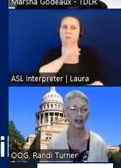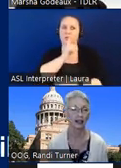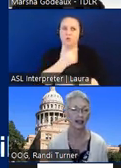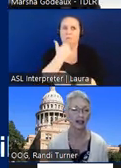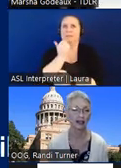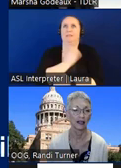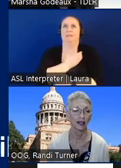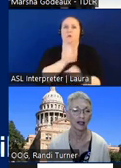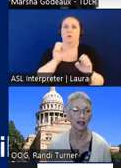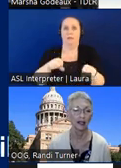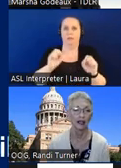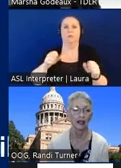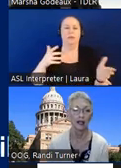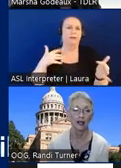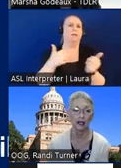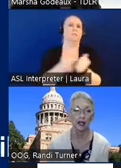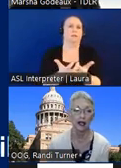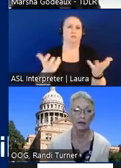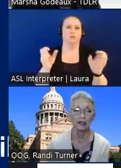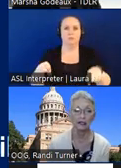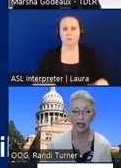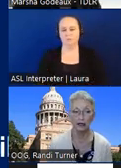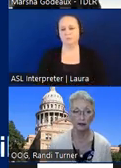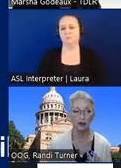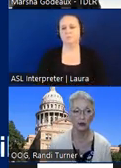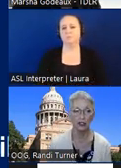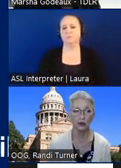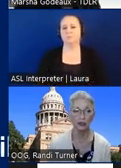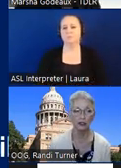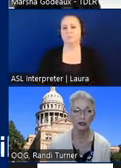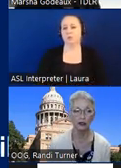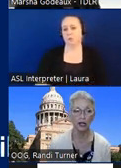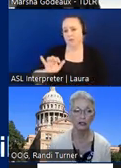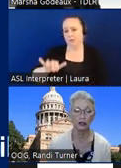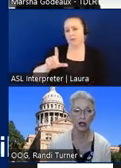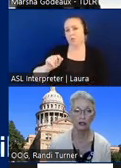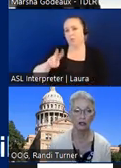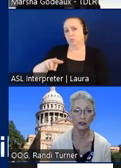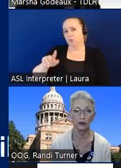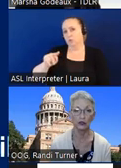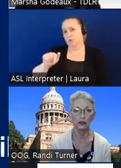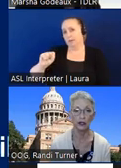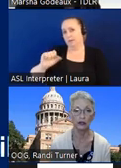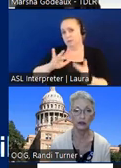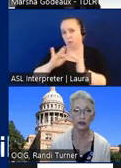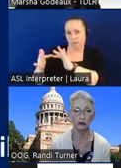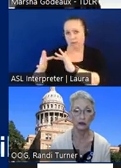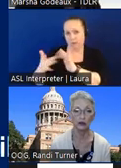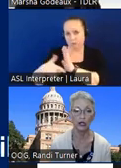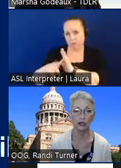we can update as much as we can um is that 2022 tas online to review for individuals to review yet